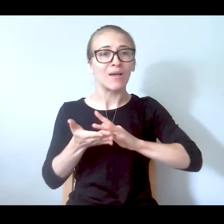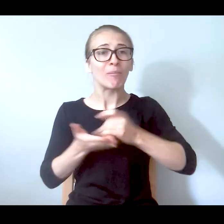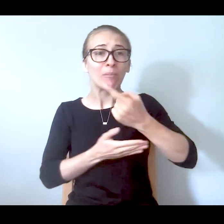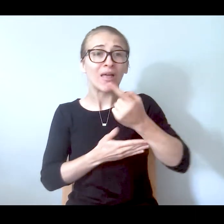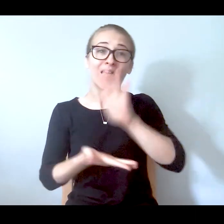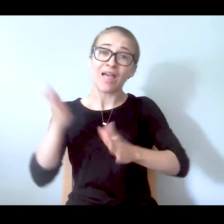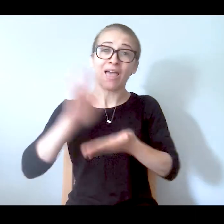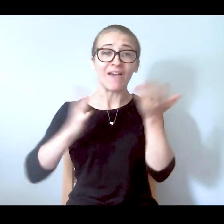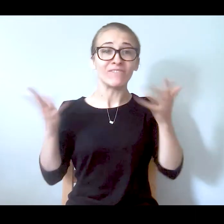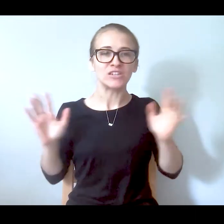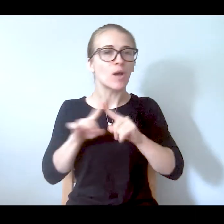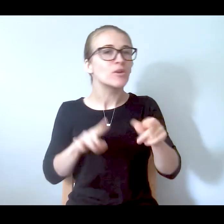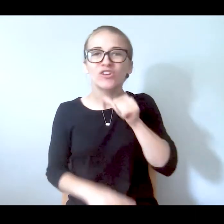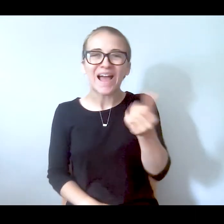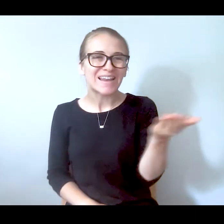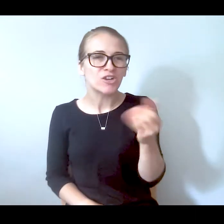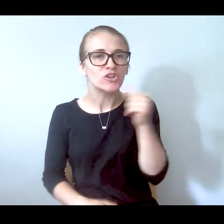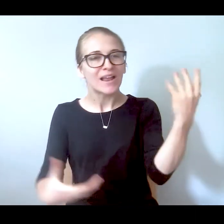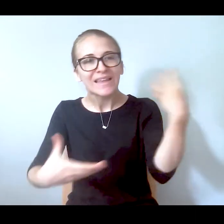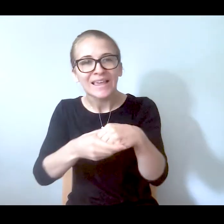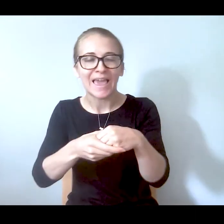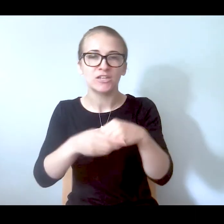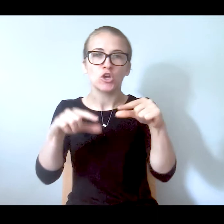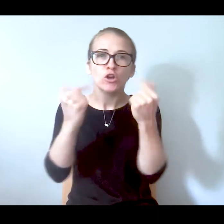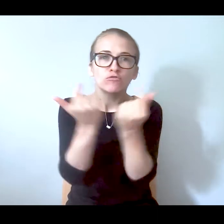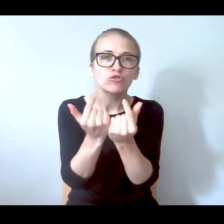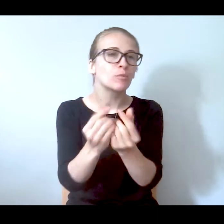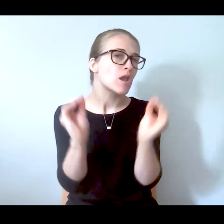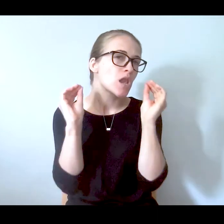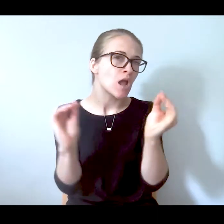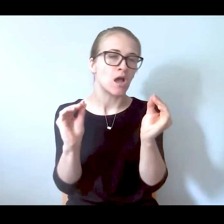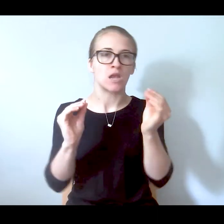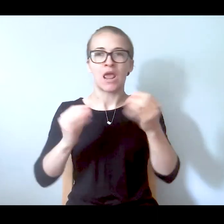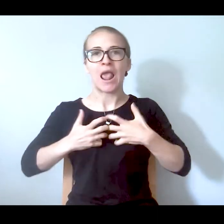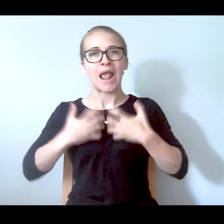engagement, no groups, no coping skills, nothing.